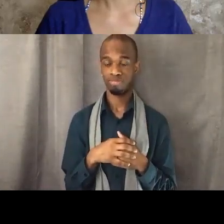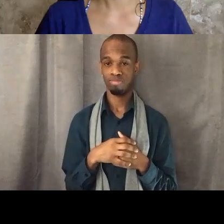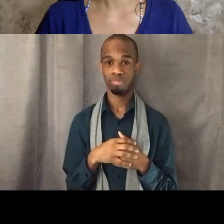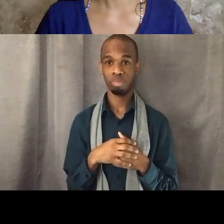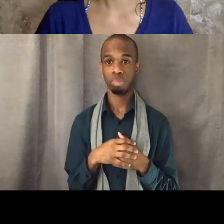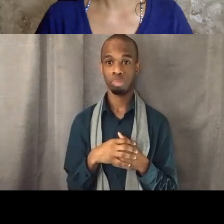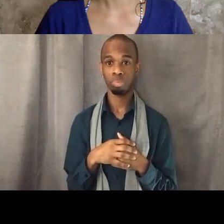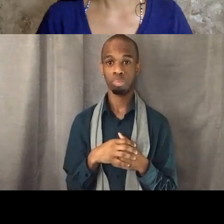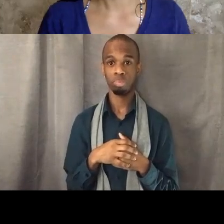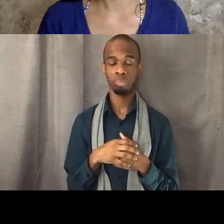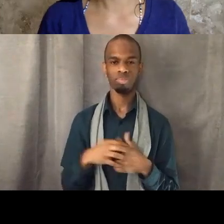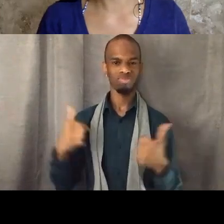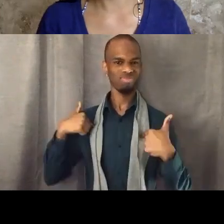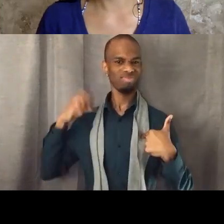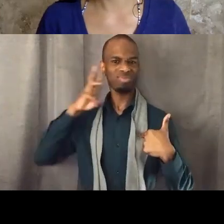[Celia] I will. Great.